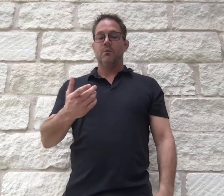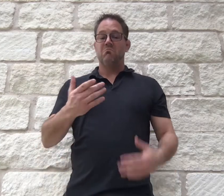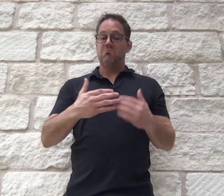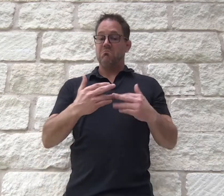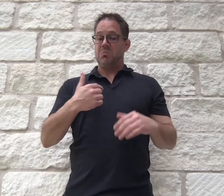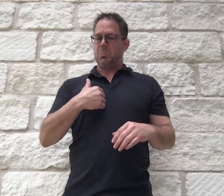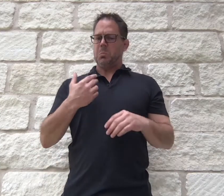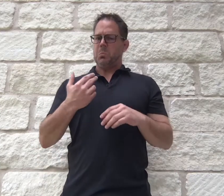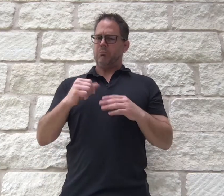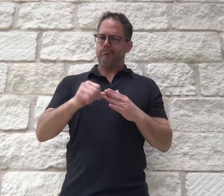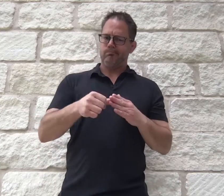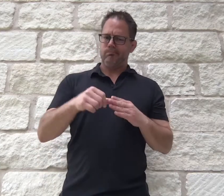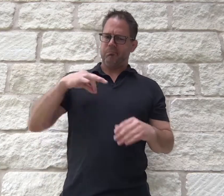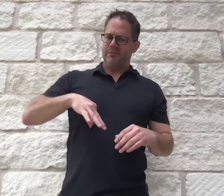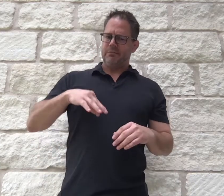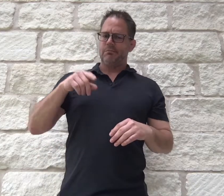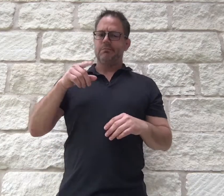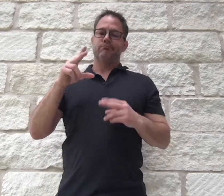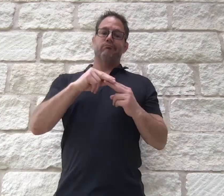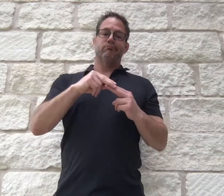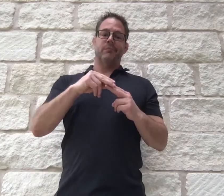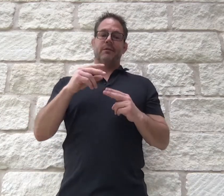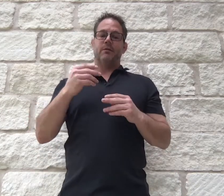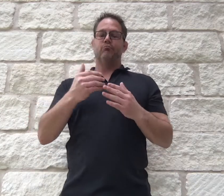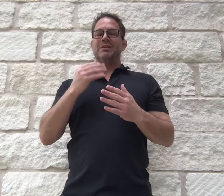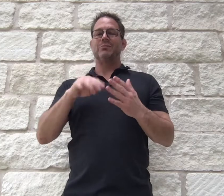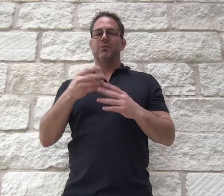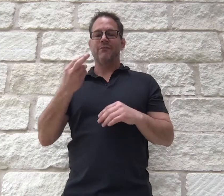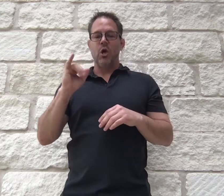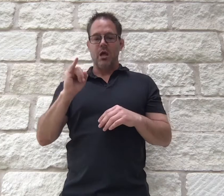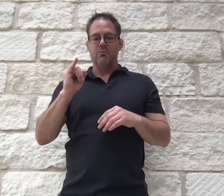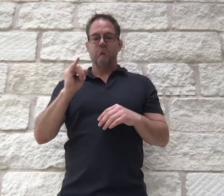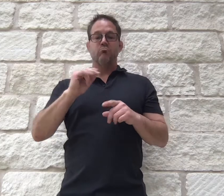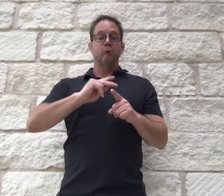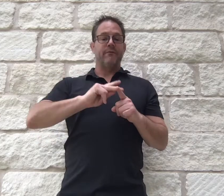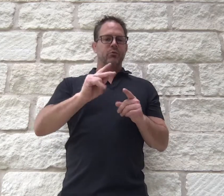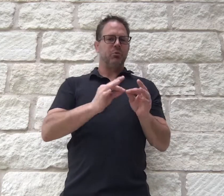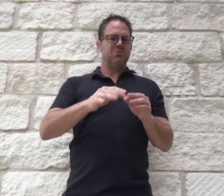the benefits of leveraging pre-scheduled VRI in the professional space, it is not